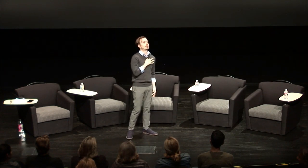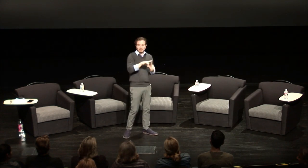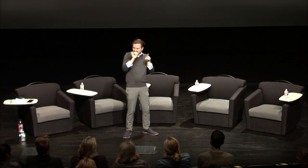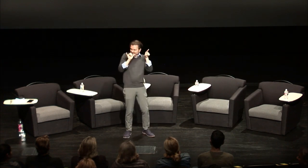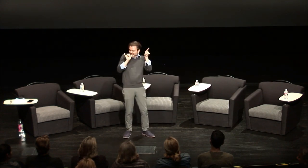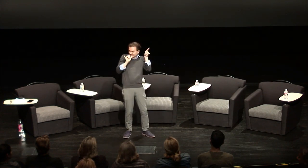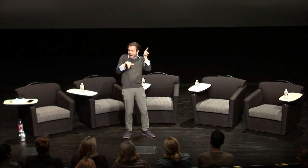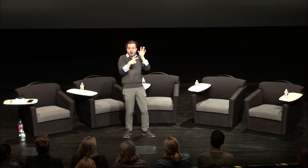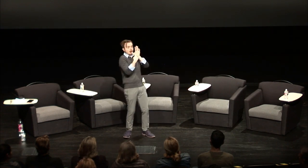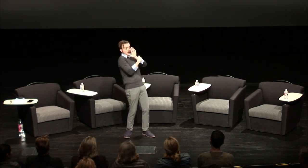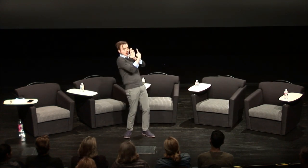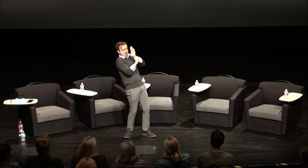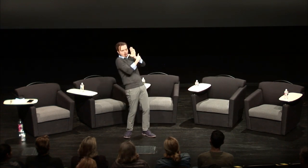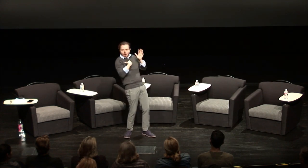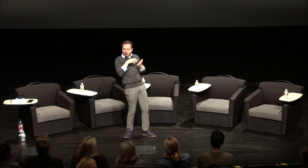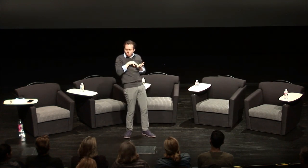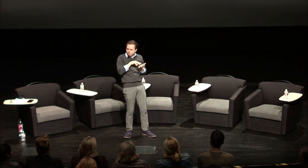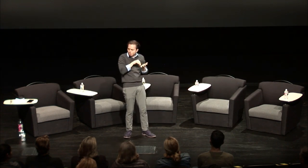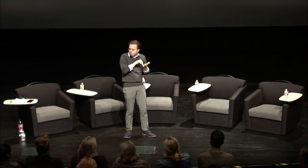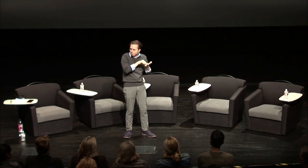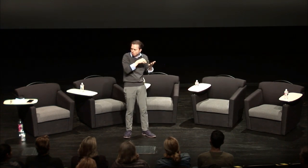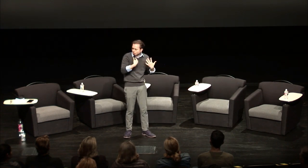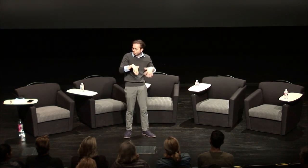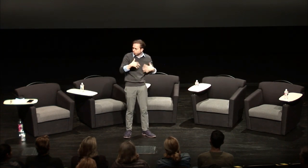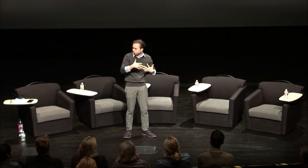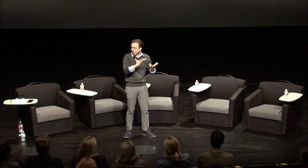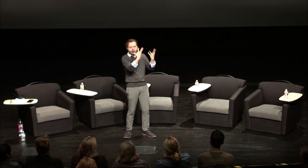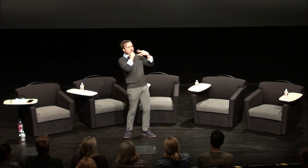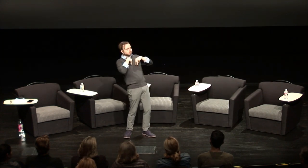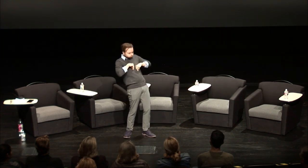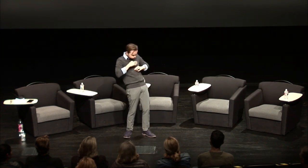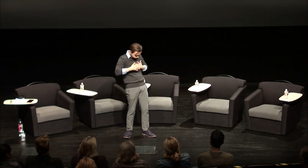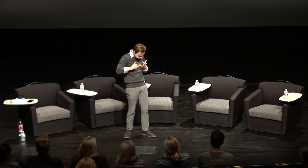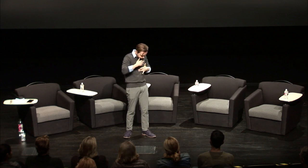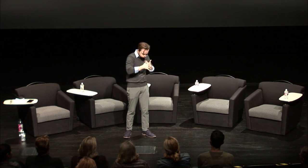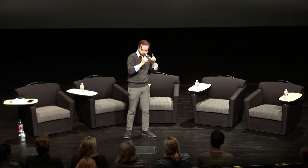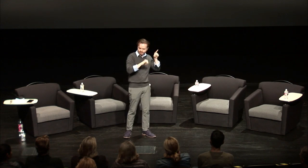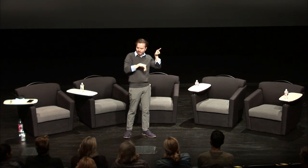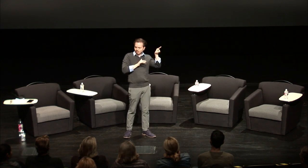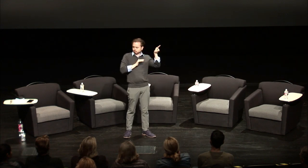sorry but I mean that kind of criticism that kind of being told when I was wrong